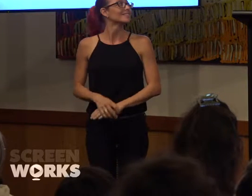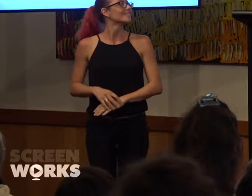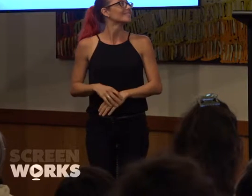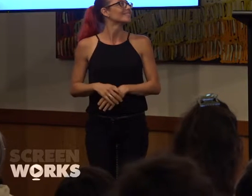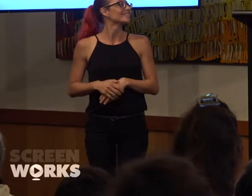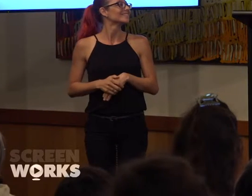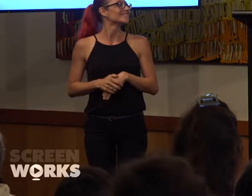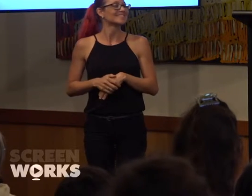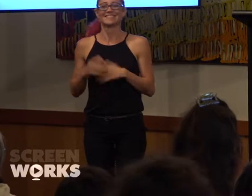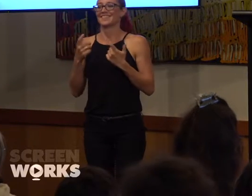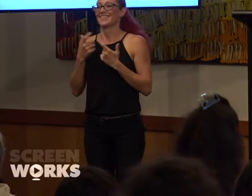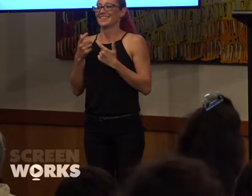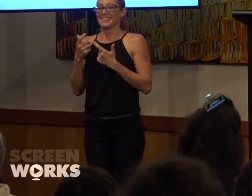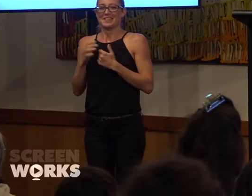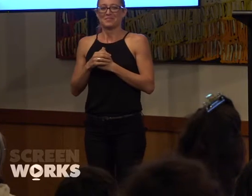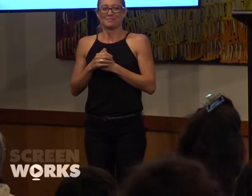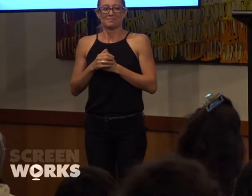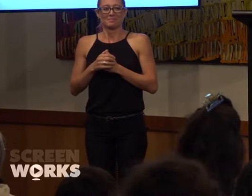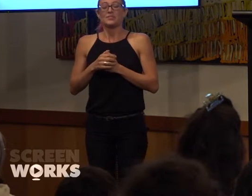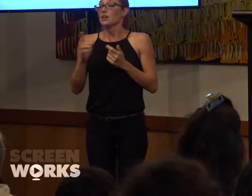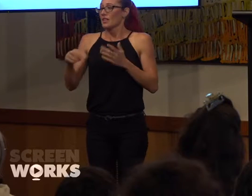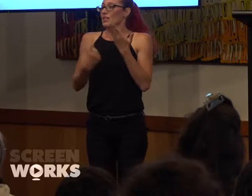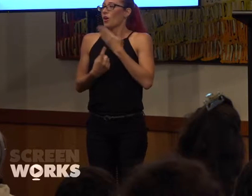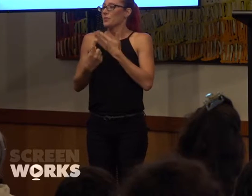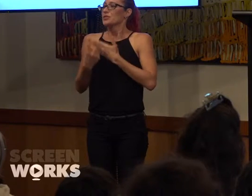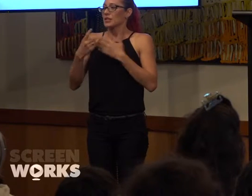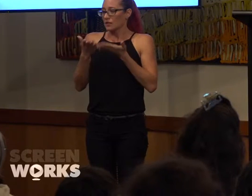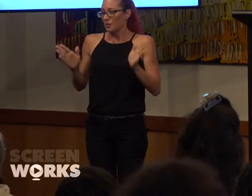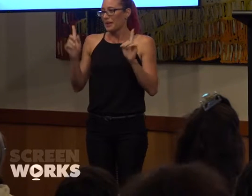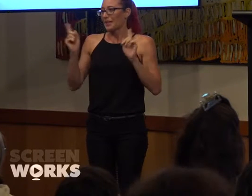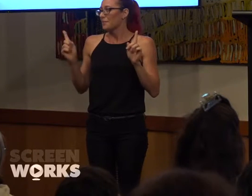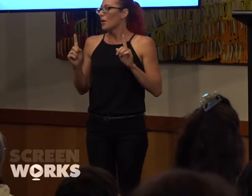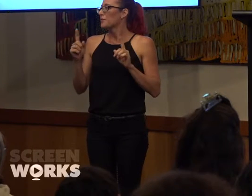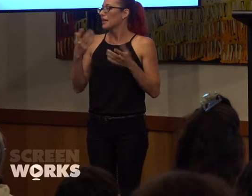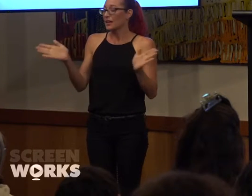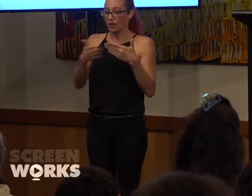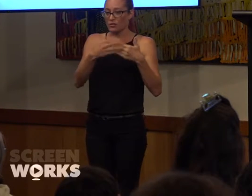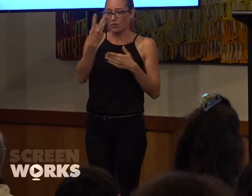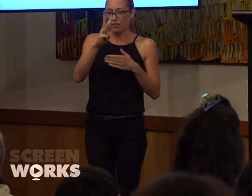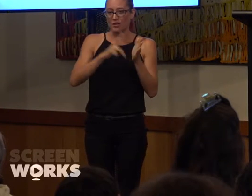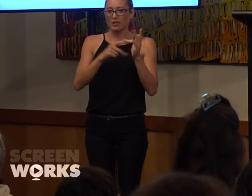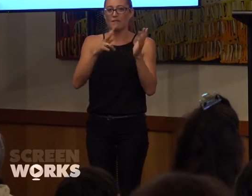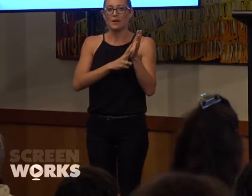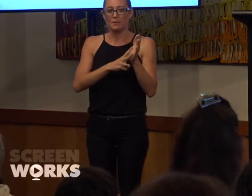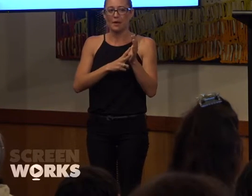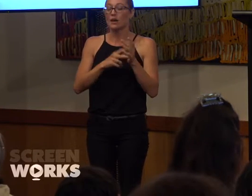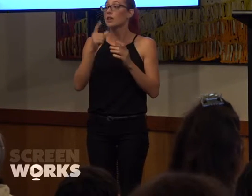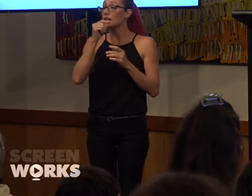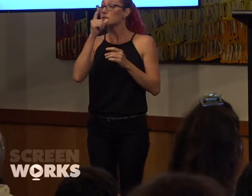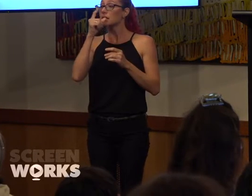So this opportunity is open at the moment it's going to close on the 30th November. The eligibility is basically